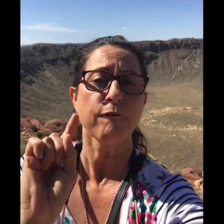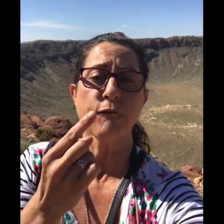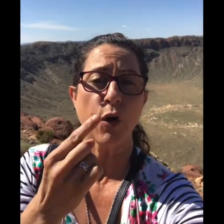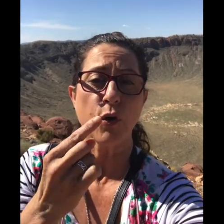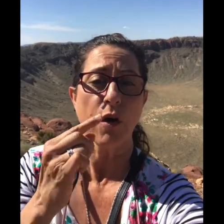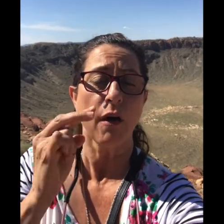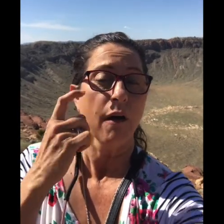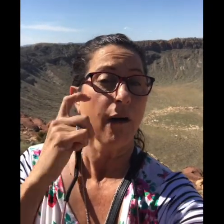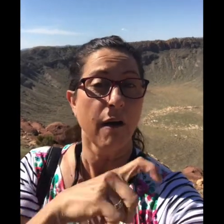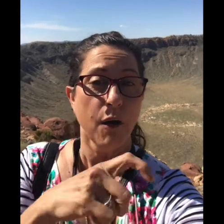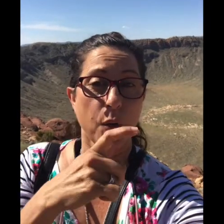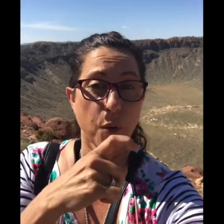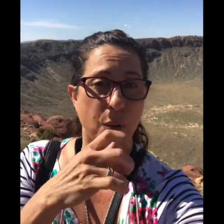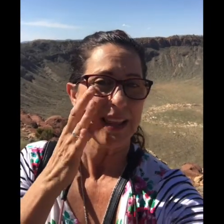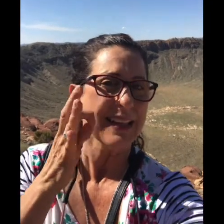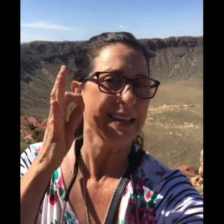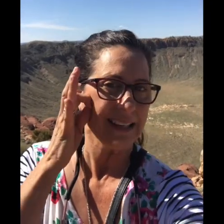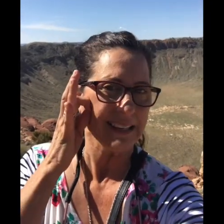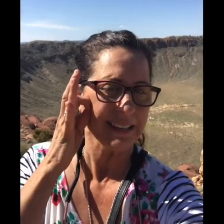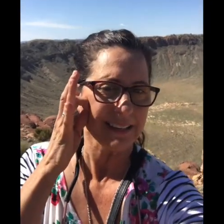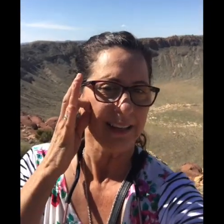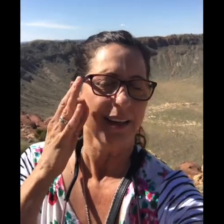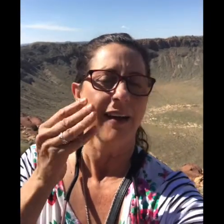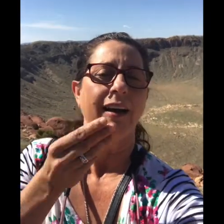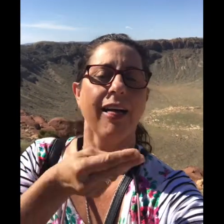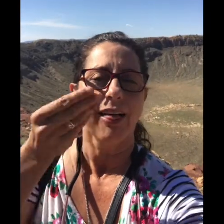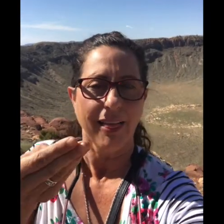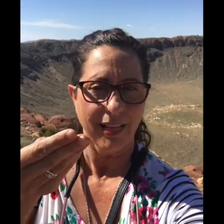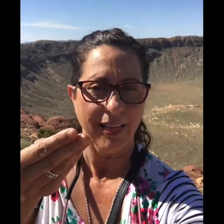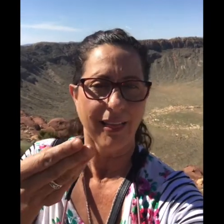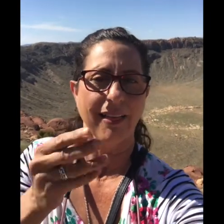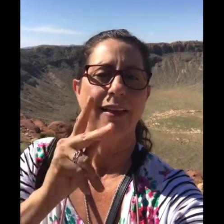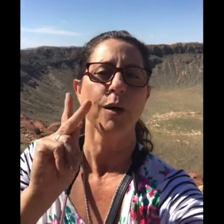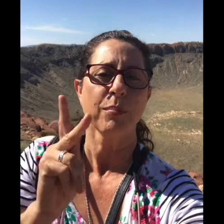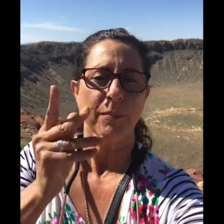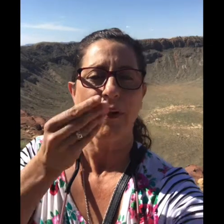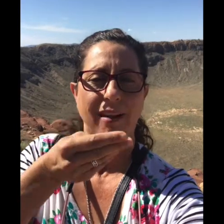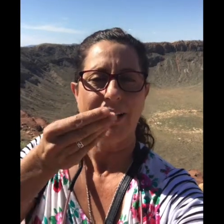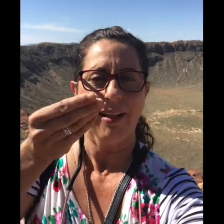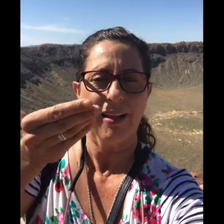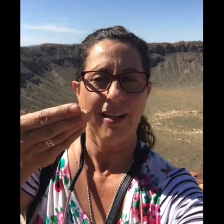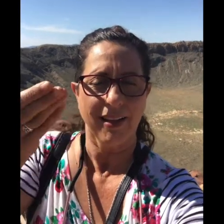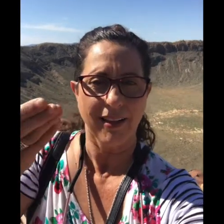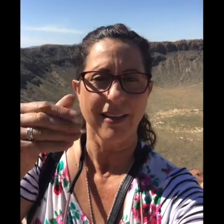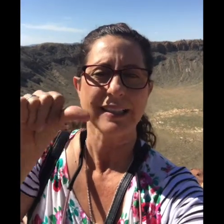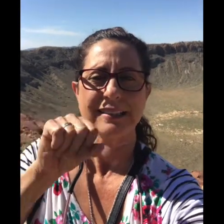The first to discover it were the Native Americans. After that many explorers discovered it as well.